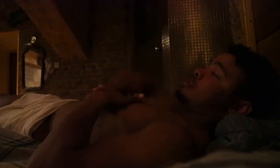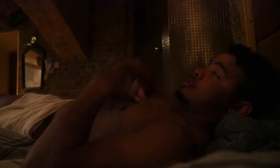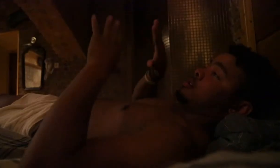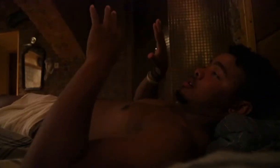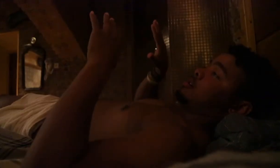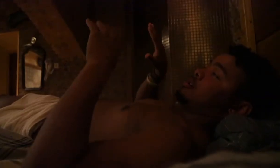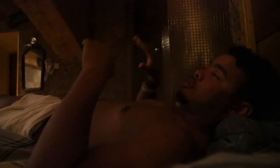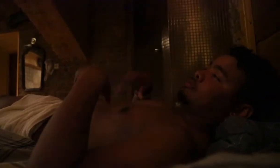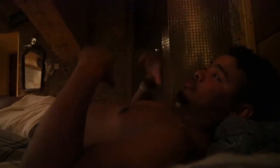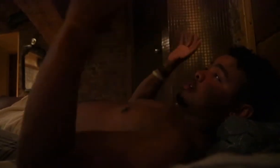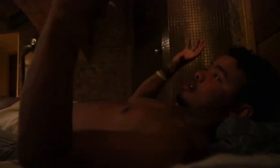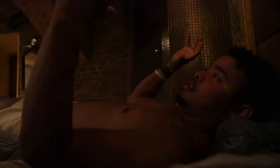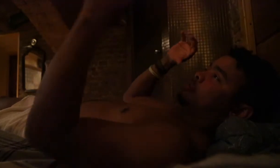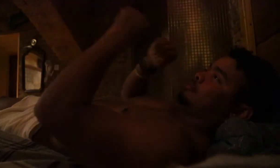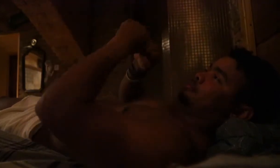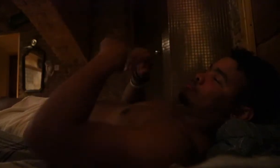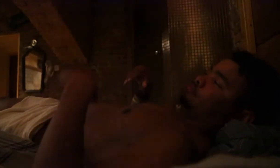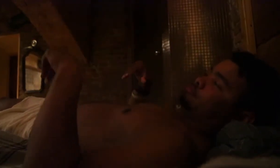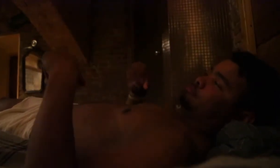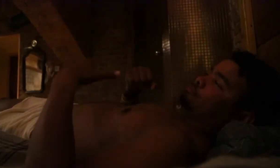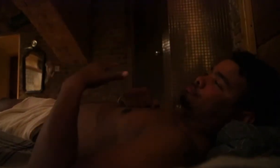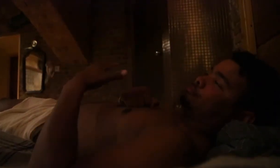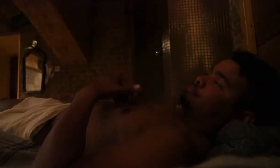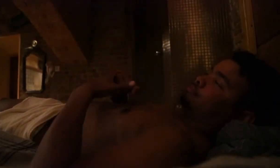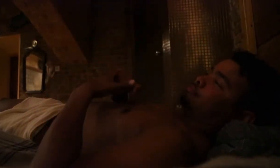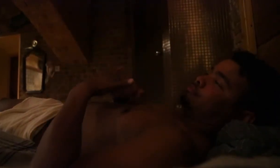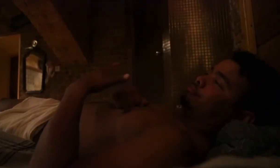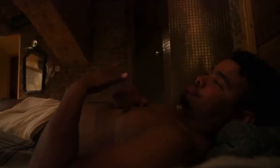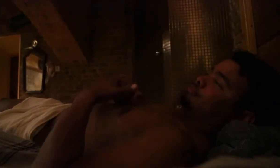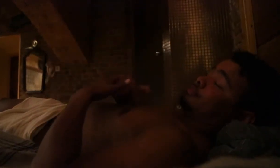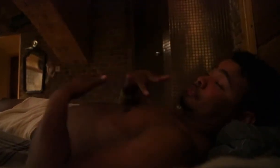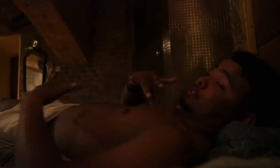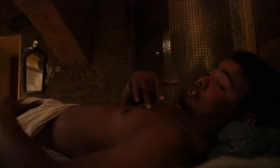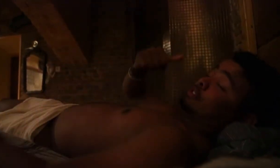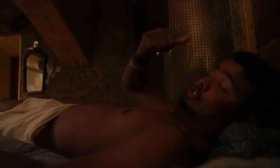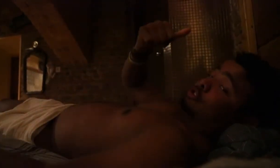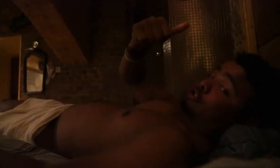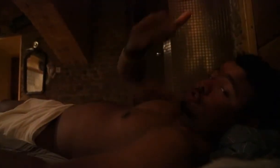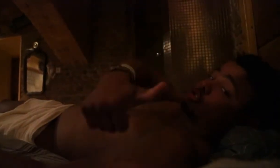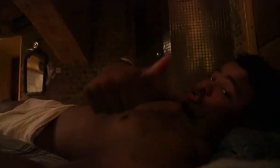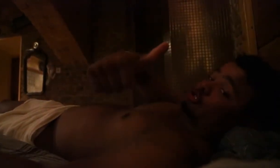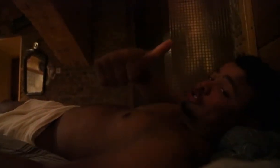Once I lay on this mattress... everything turns into nothing. Seriously, this feels really good.